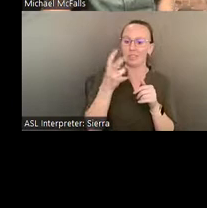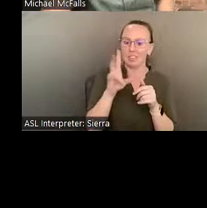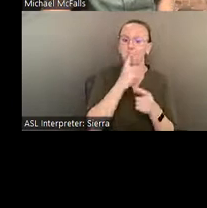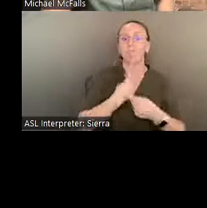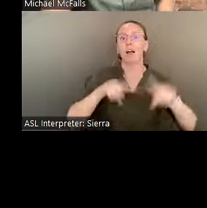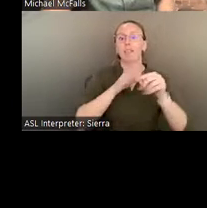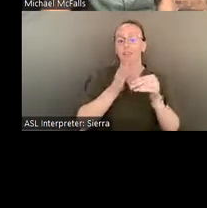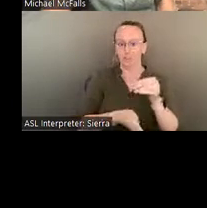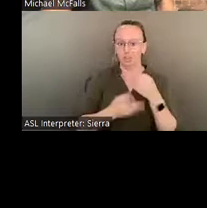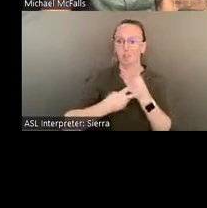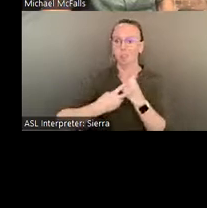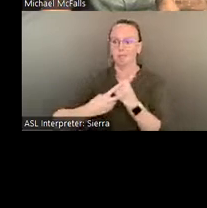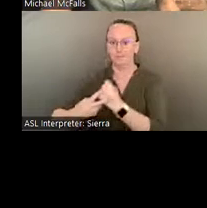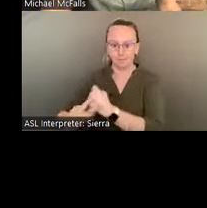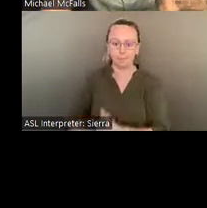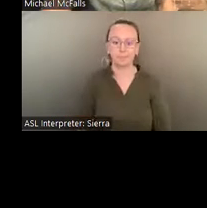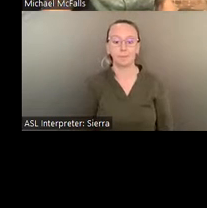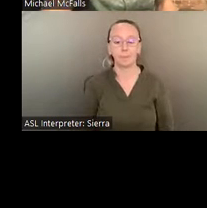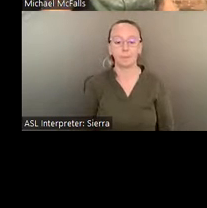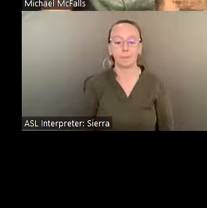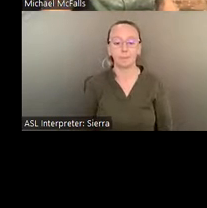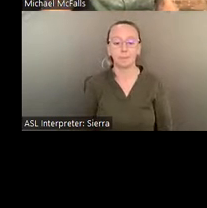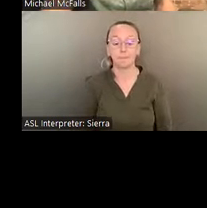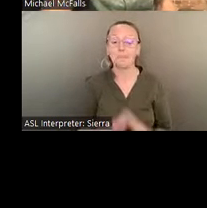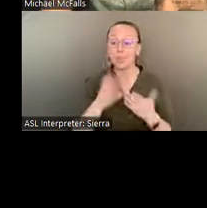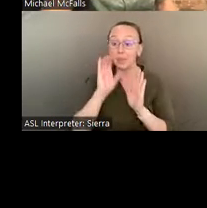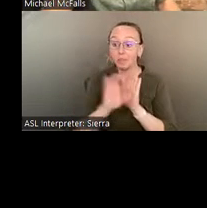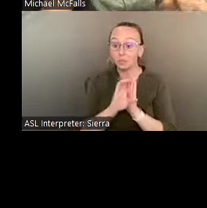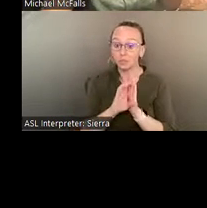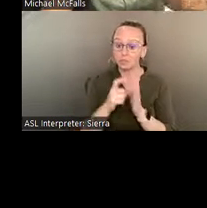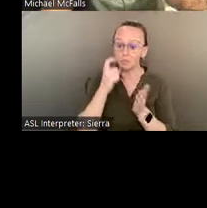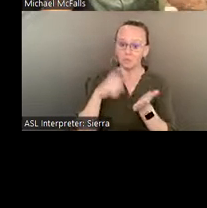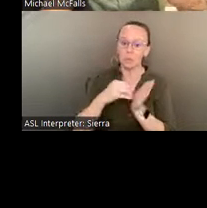In this picture, you'll see students working on Pasaquan, and actually- and this is on